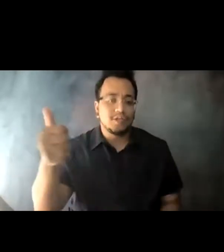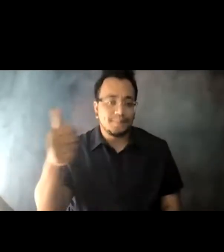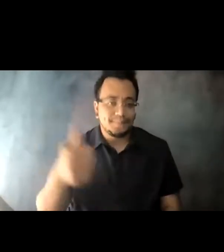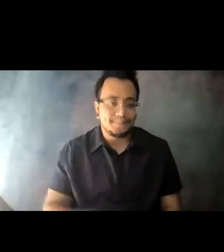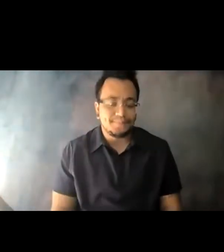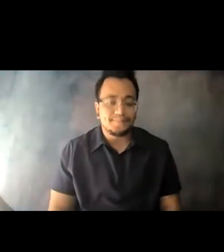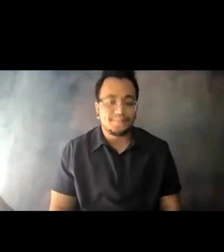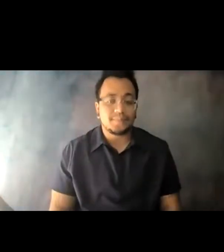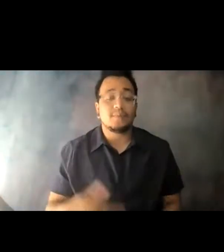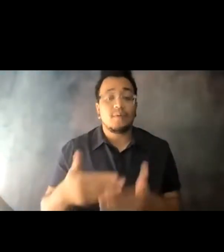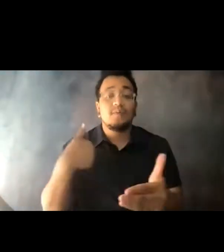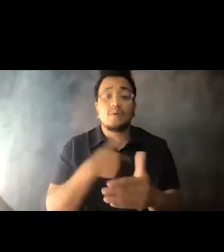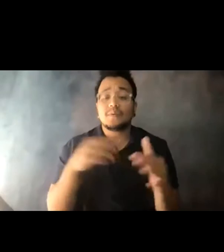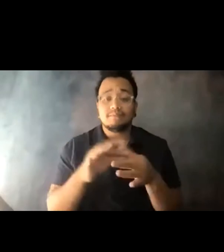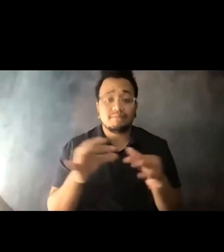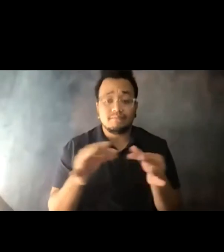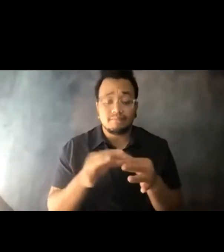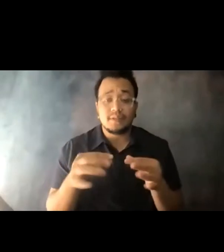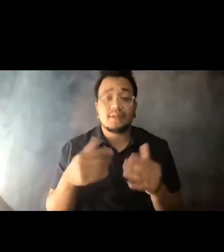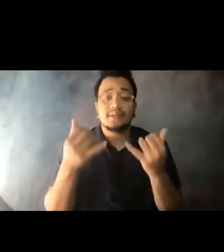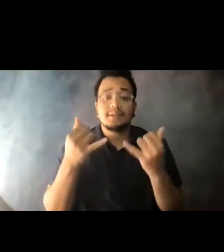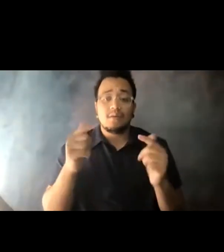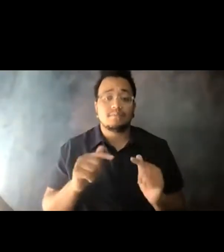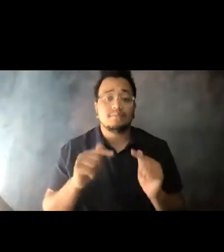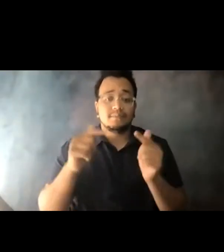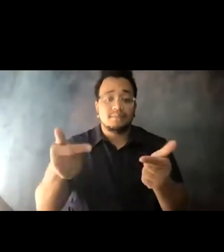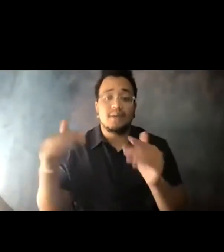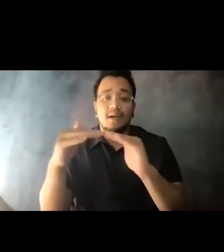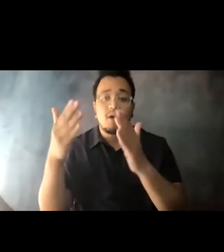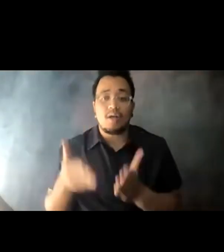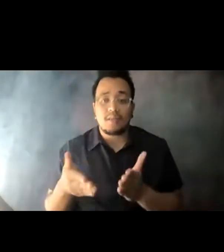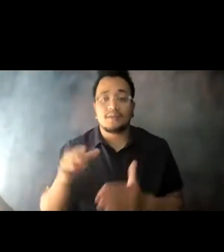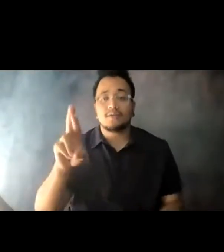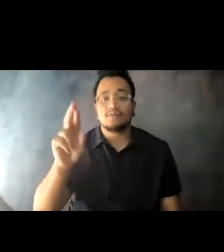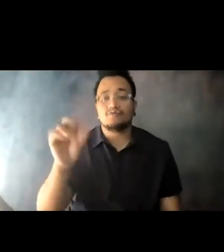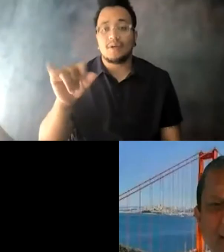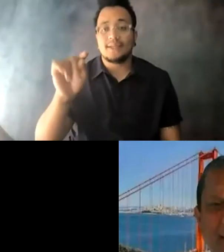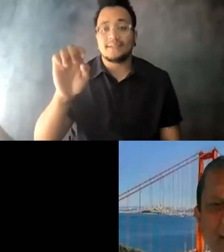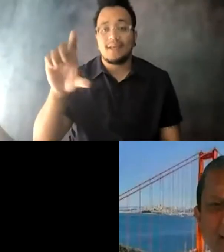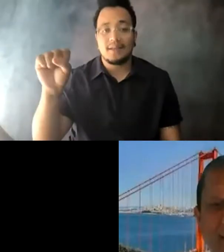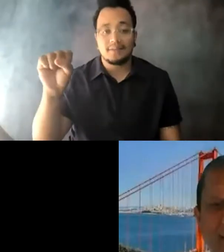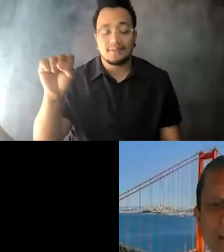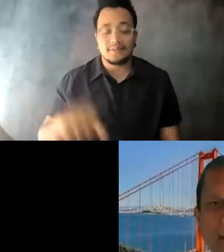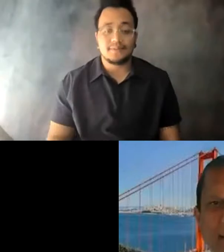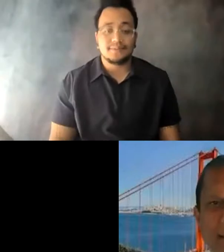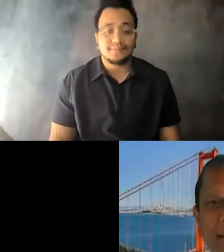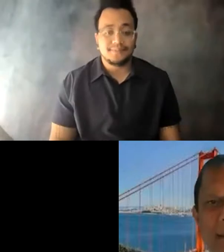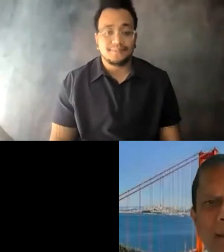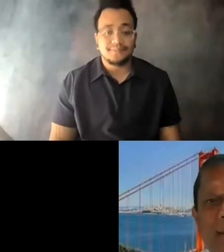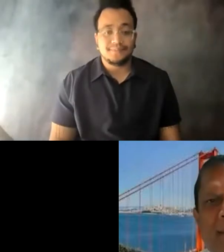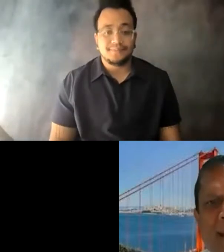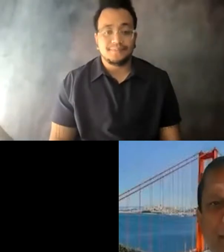14:08:08 But before we learn more about this, let me hand this off to my colleague, Ray